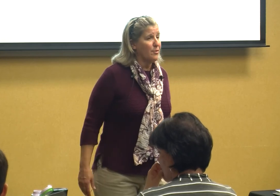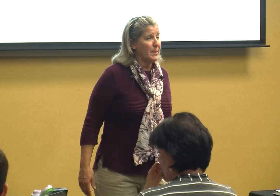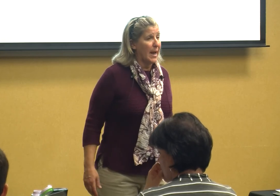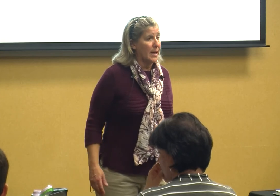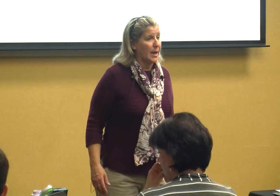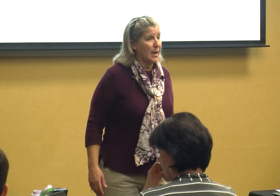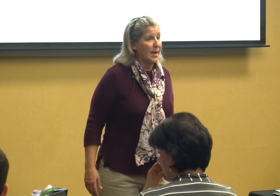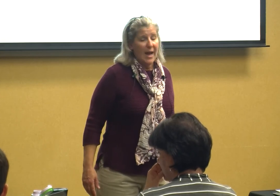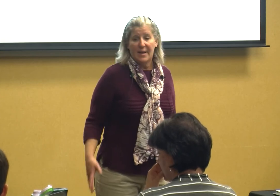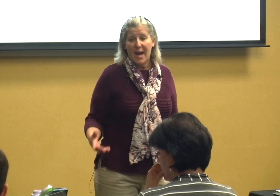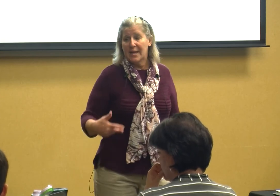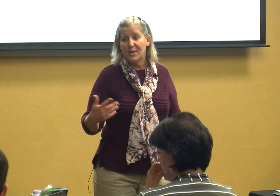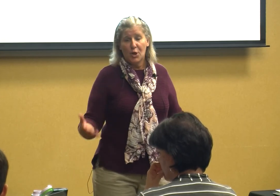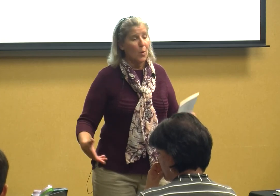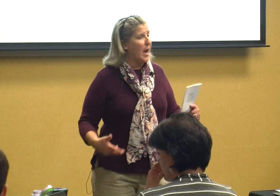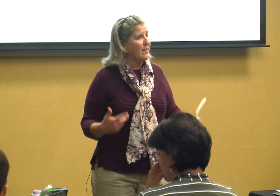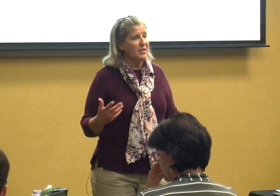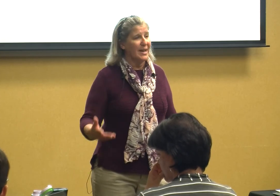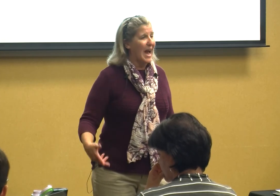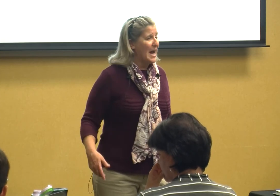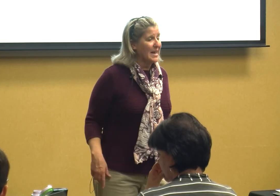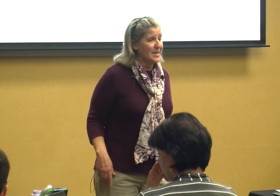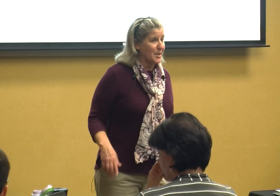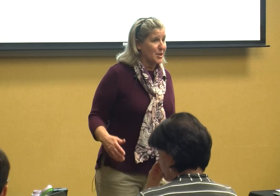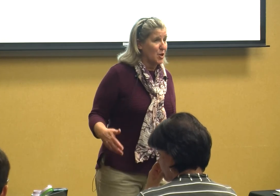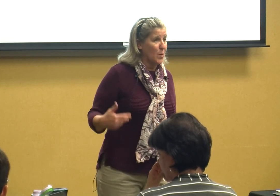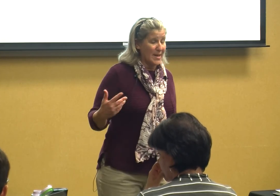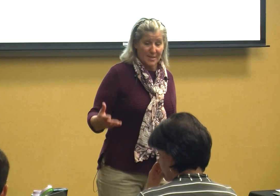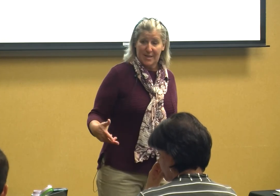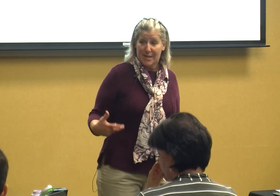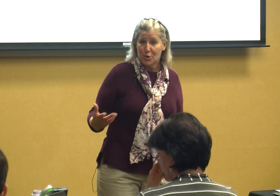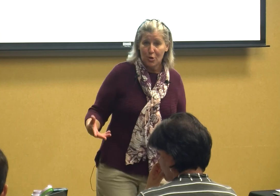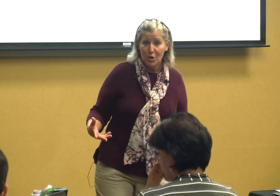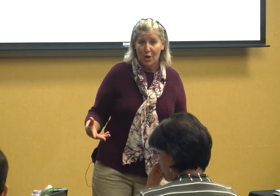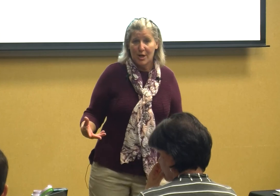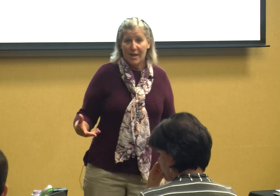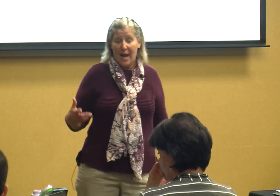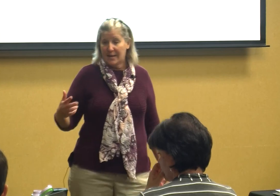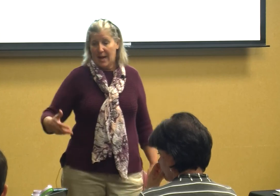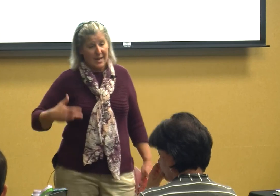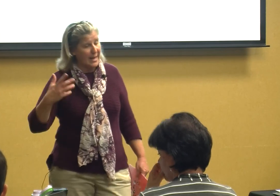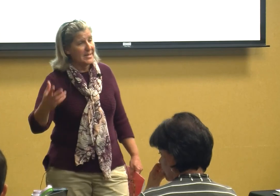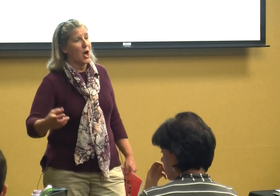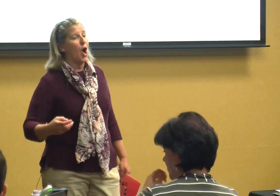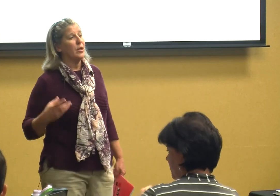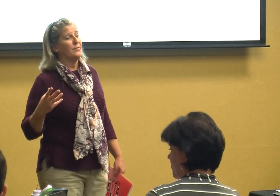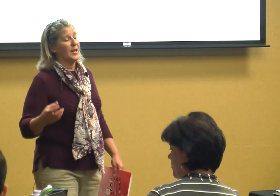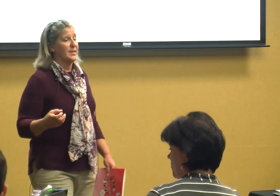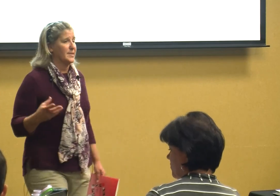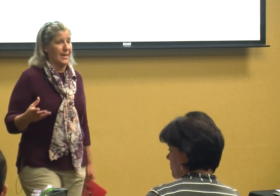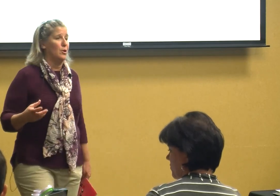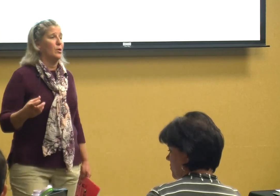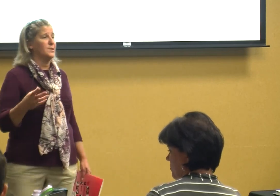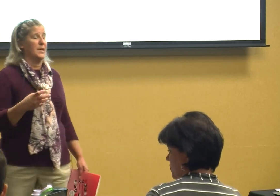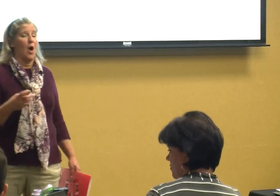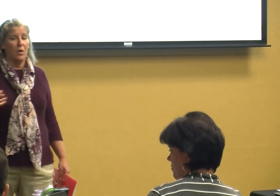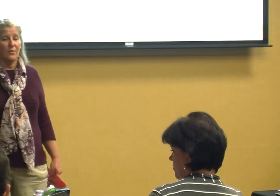of me and I can do everything I need to do as a teacher and get to all of the skills and all of